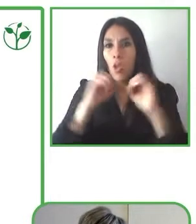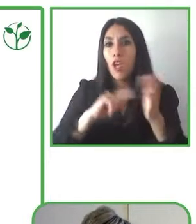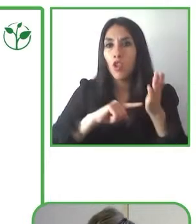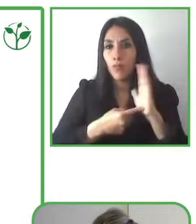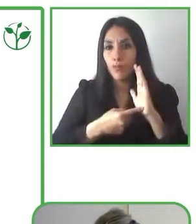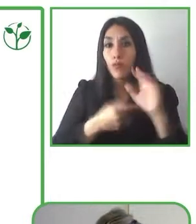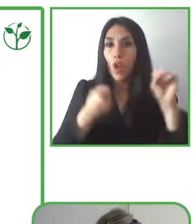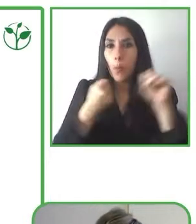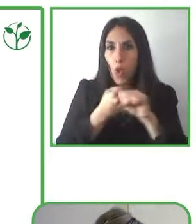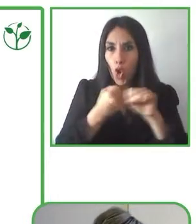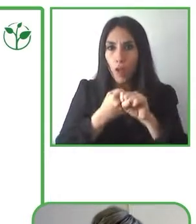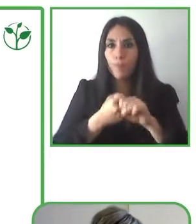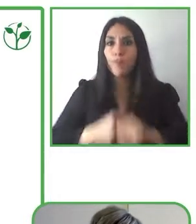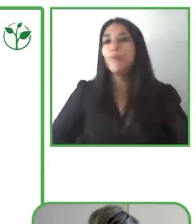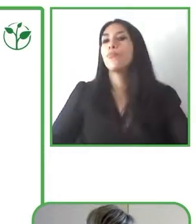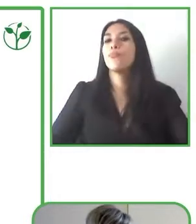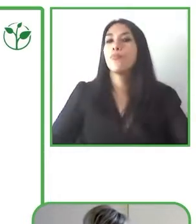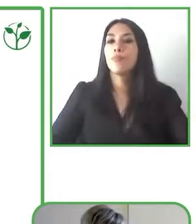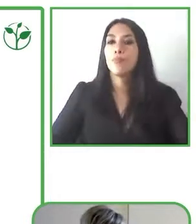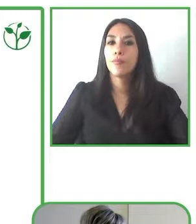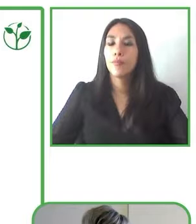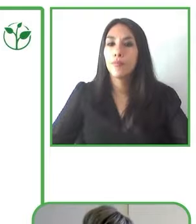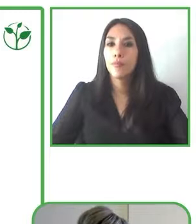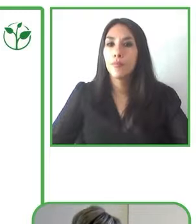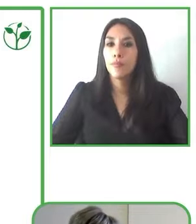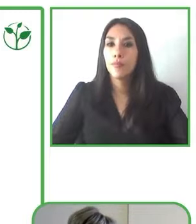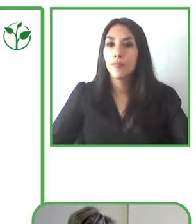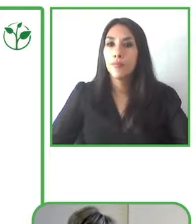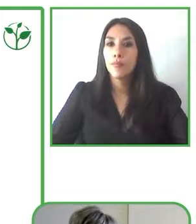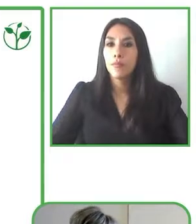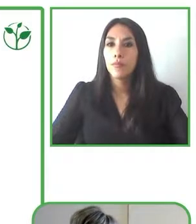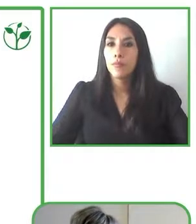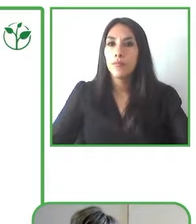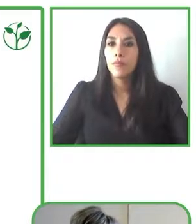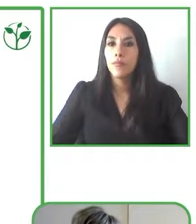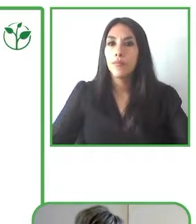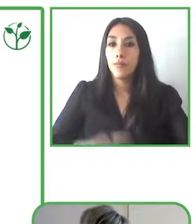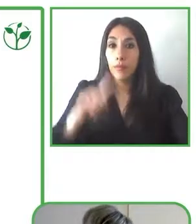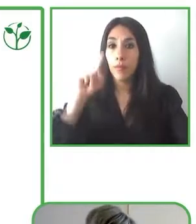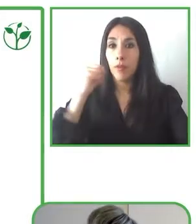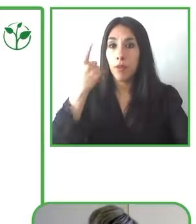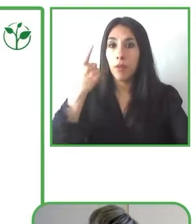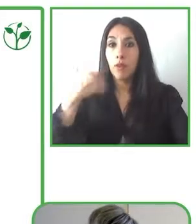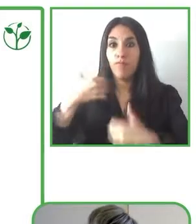technology. What is our main challenge?